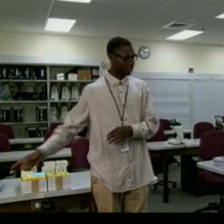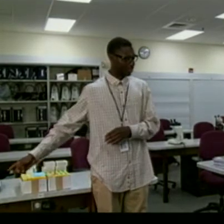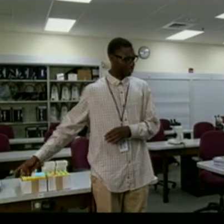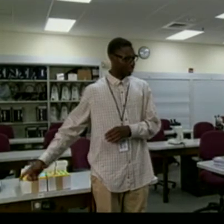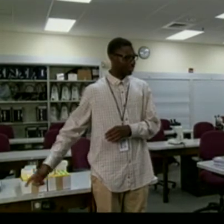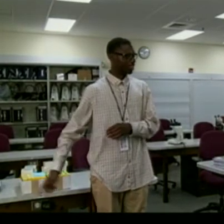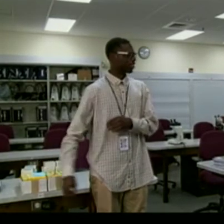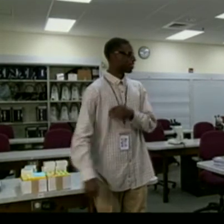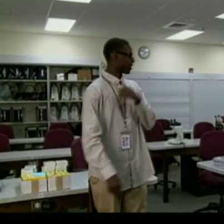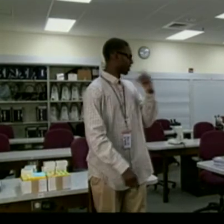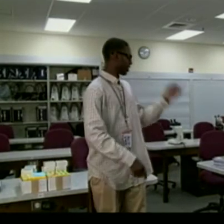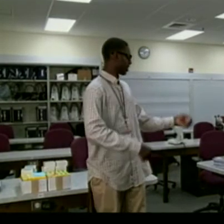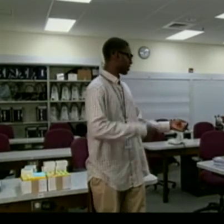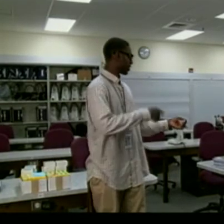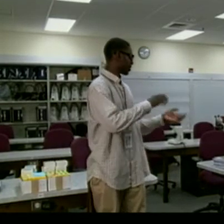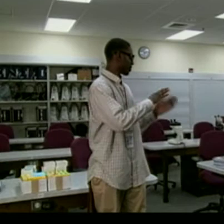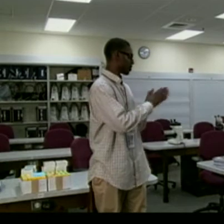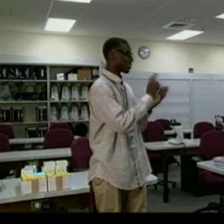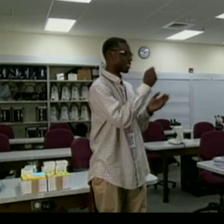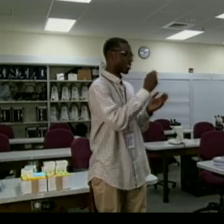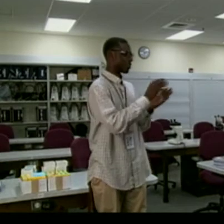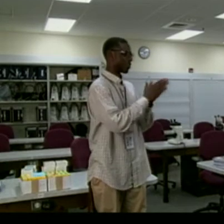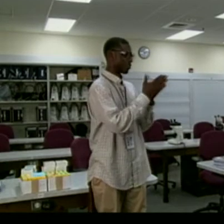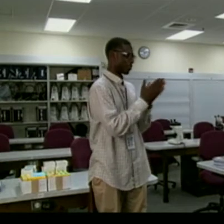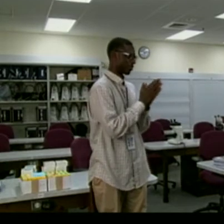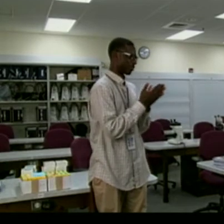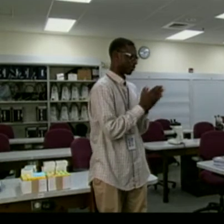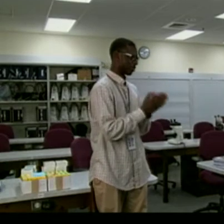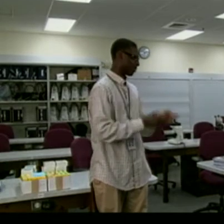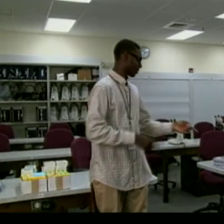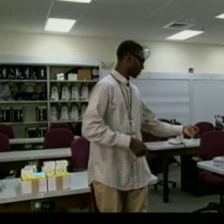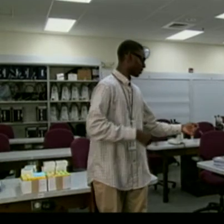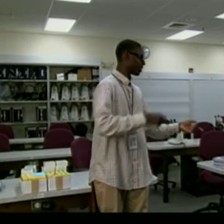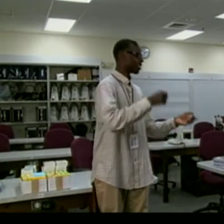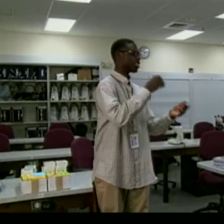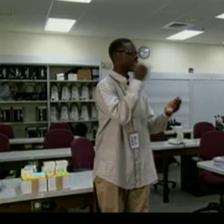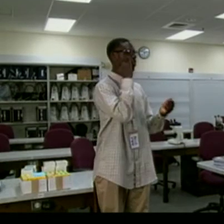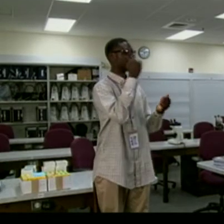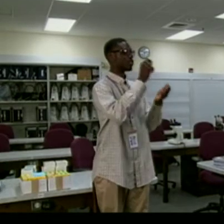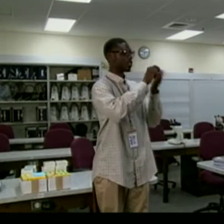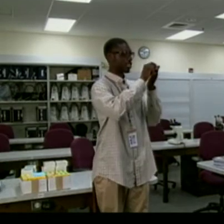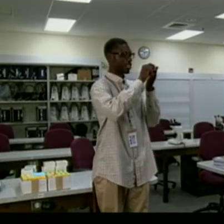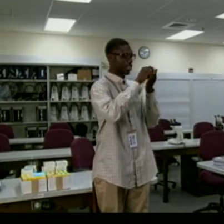Label maker. We have the test booklets.